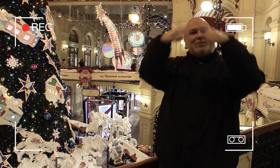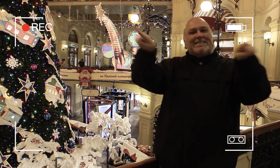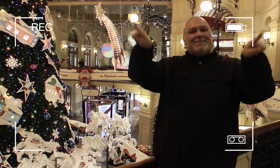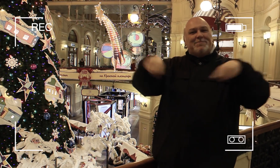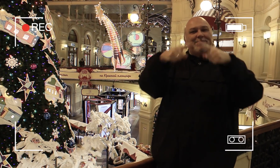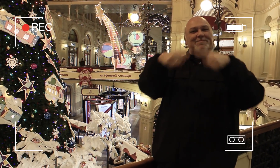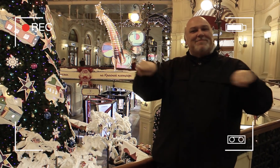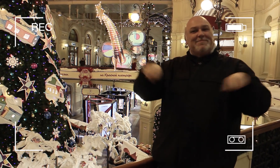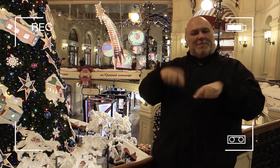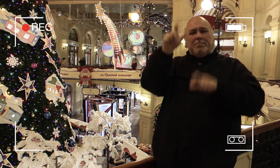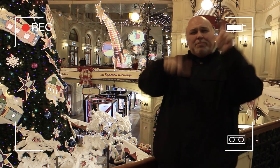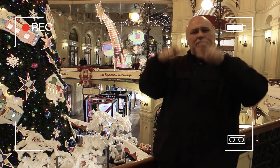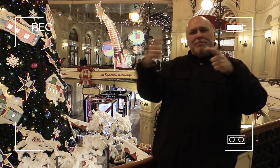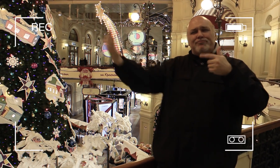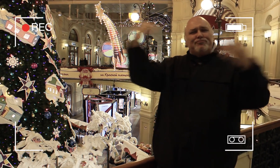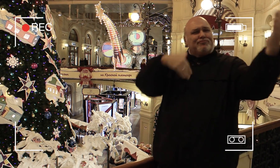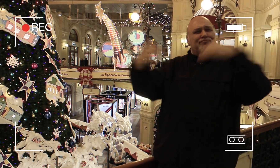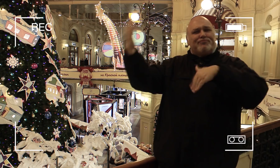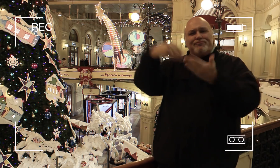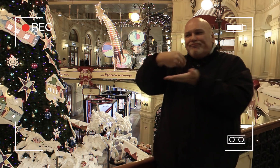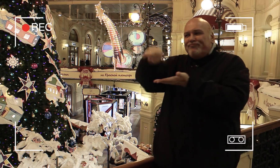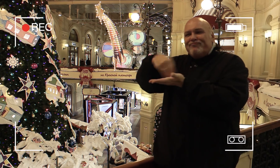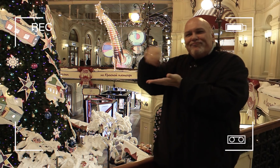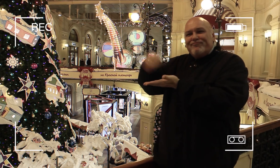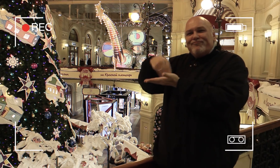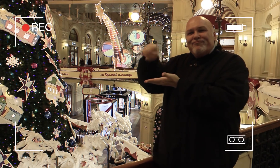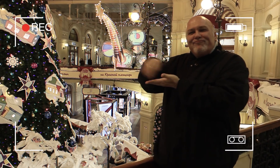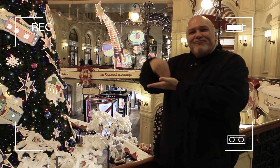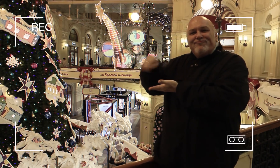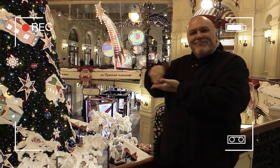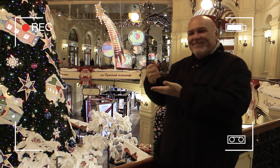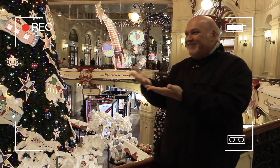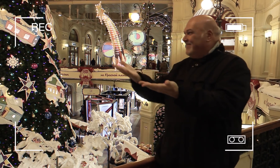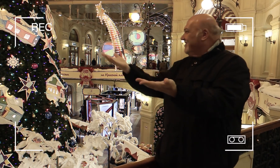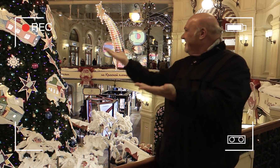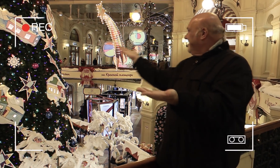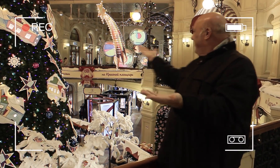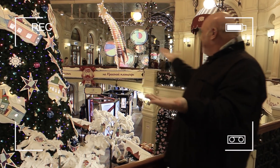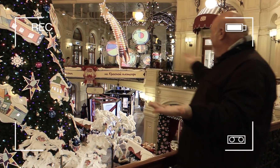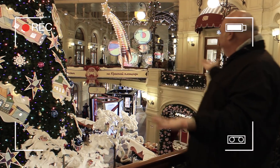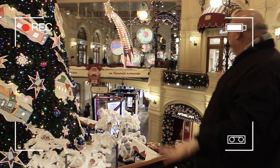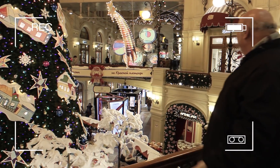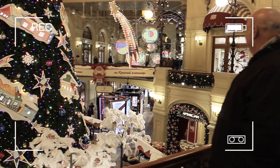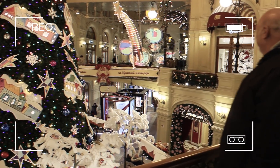Everyone comes here to do their Christmas shopping.